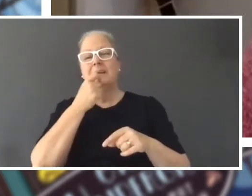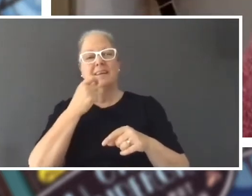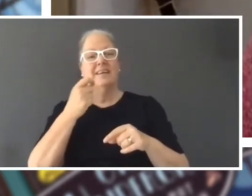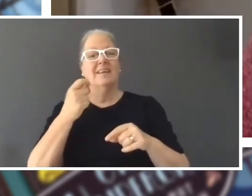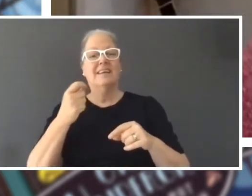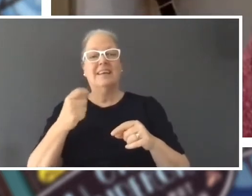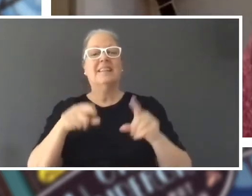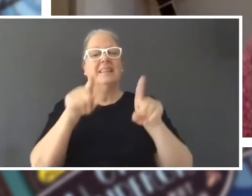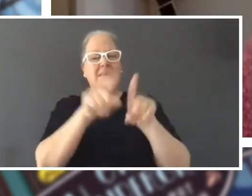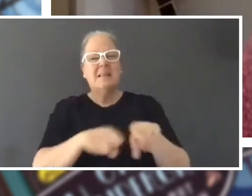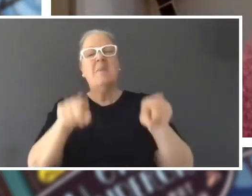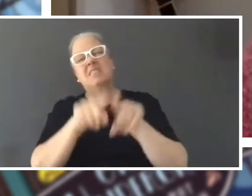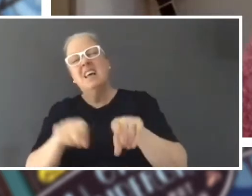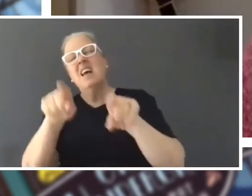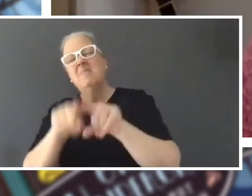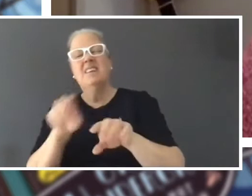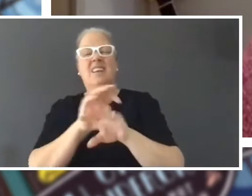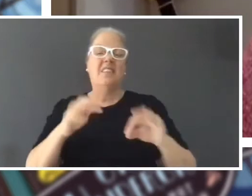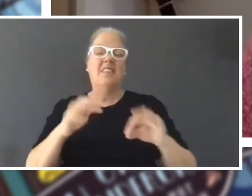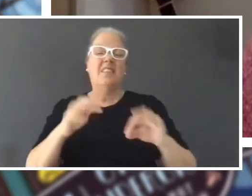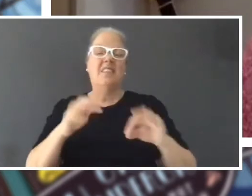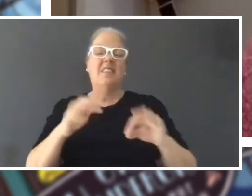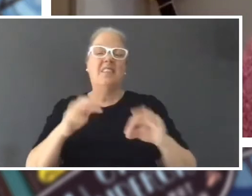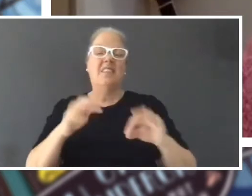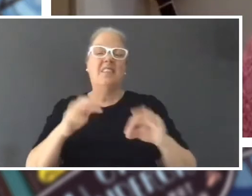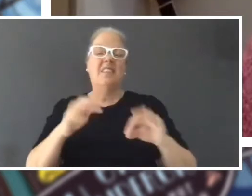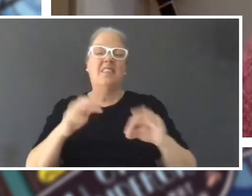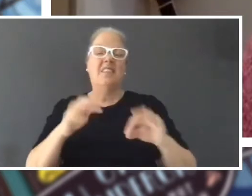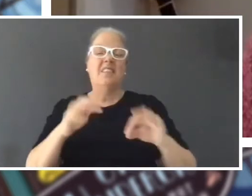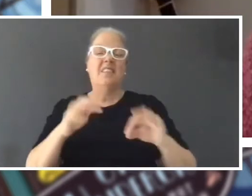but it's hiding something much more complex and mysterious.